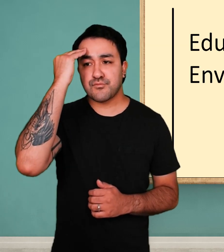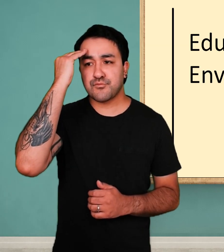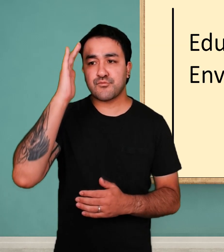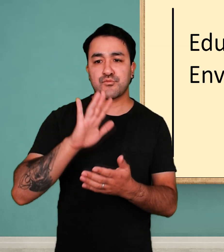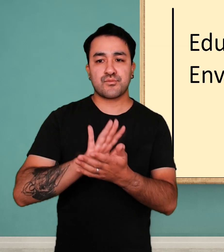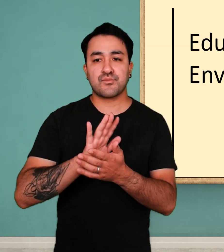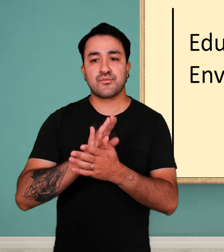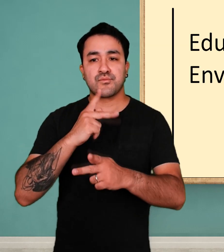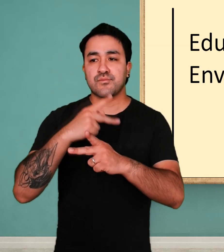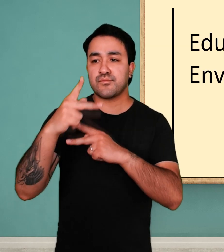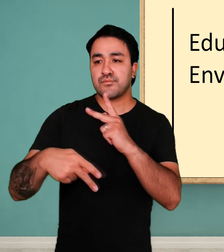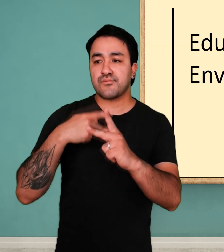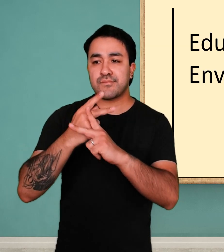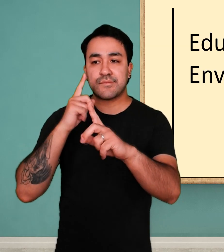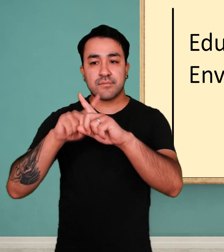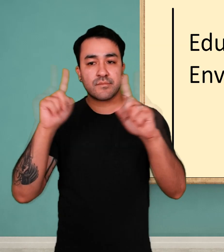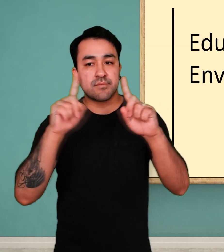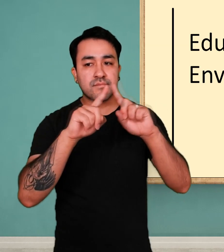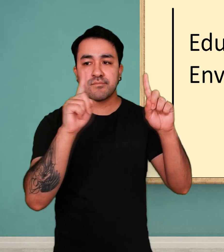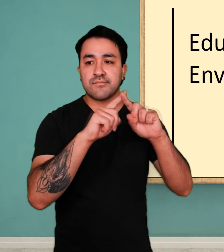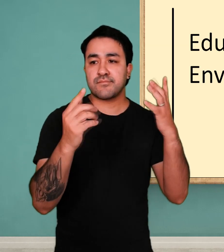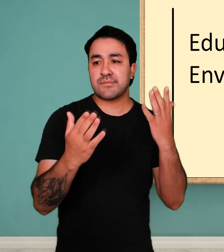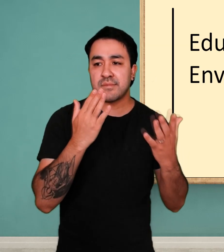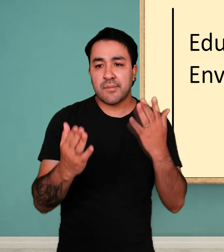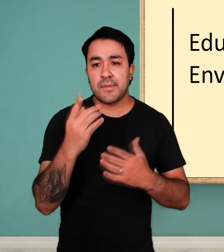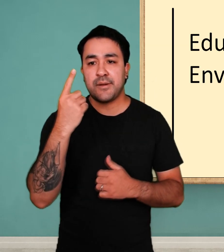As you know, there isn’t just one type of schooling for children.